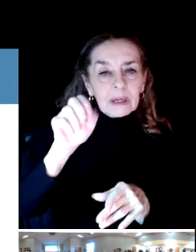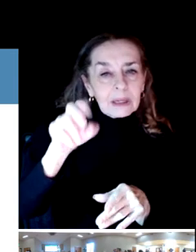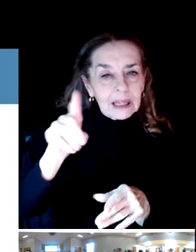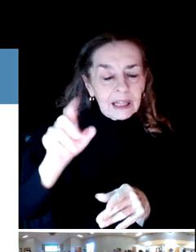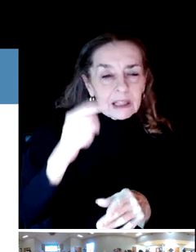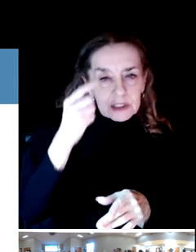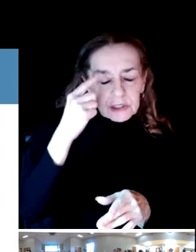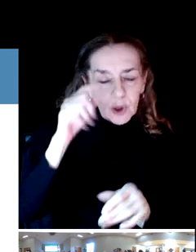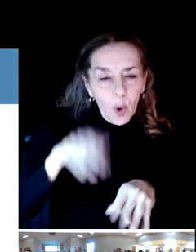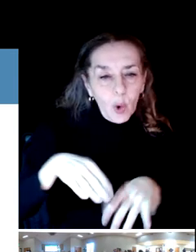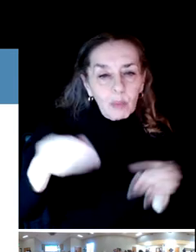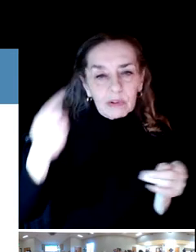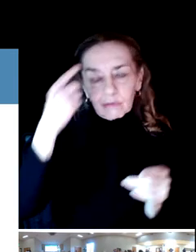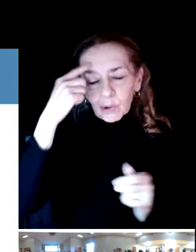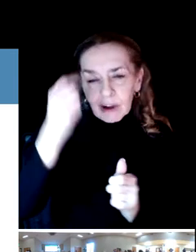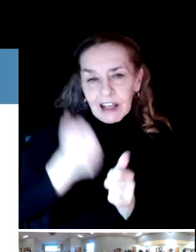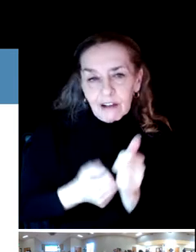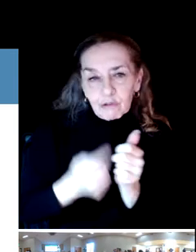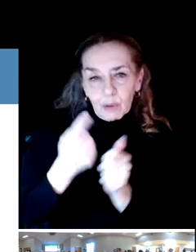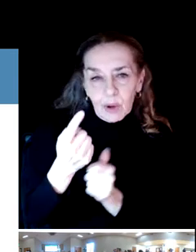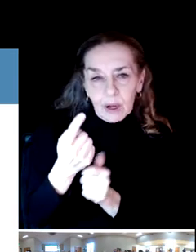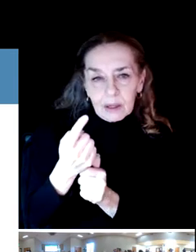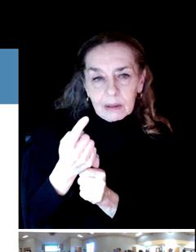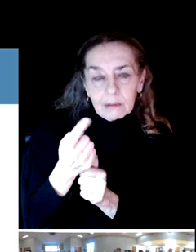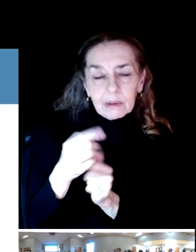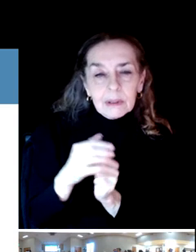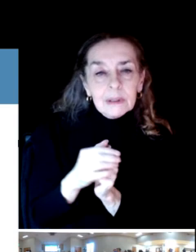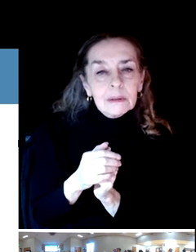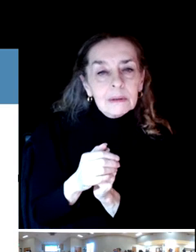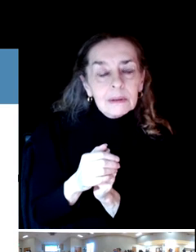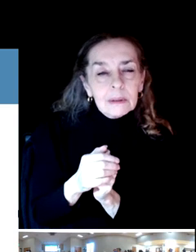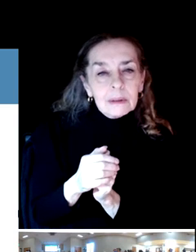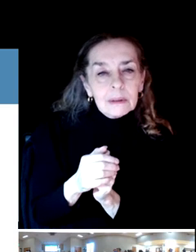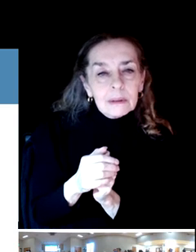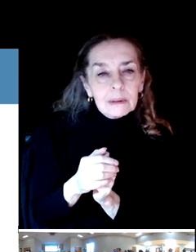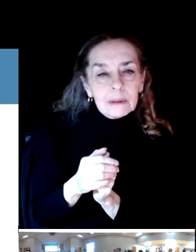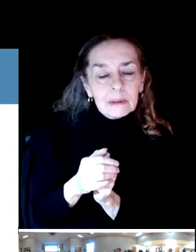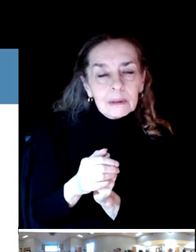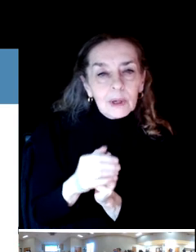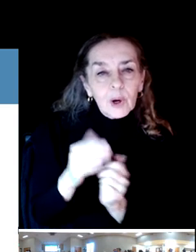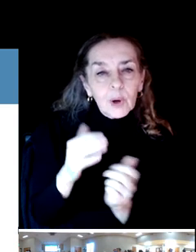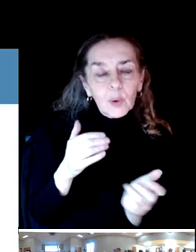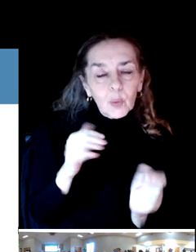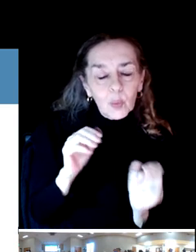We do have the ability to track the different computers that the survey is completed on.